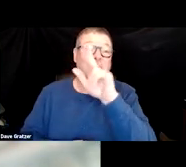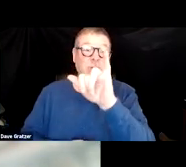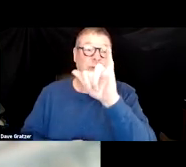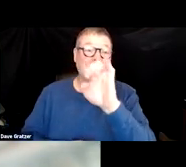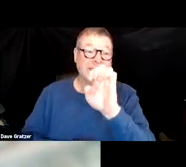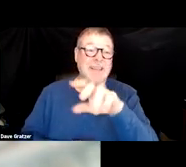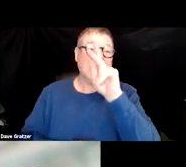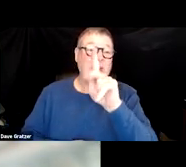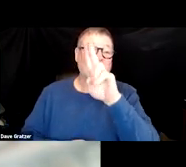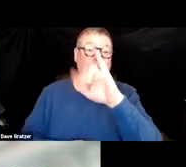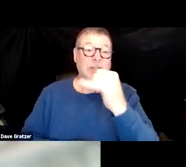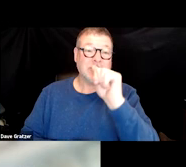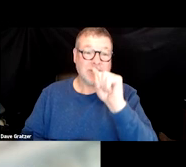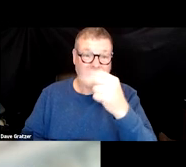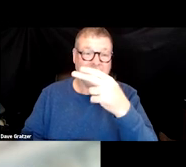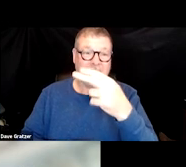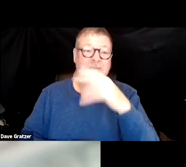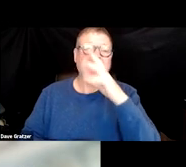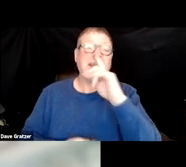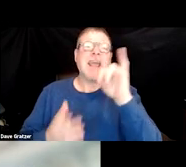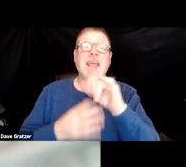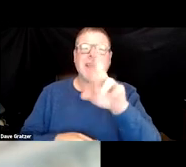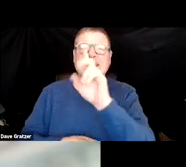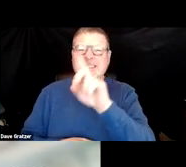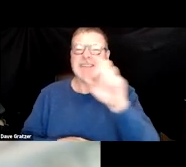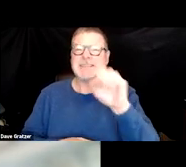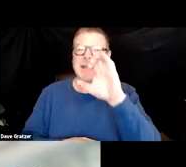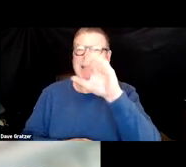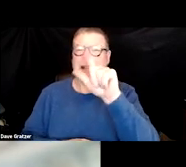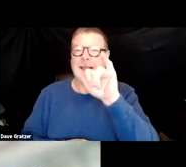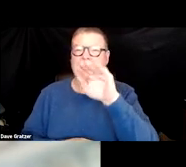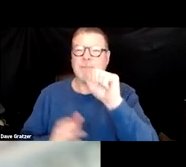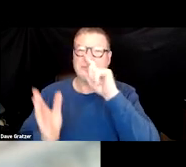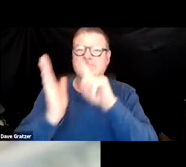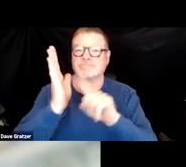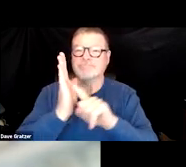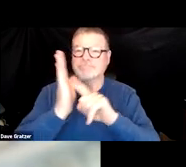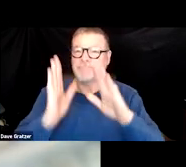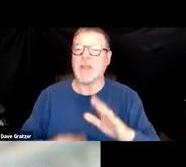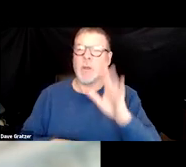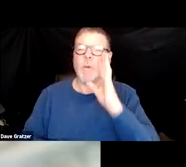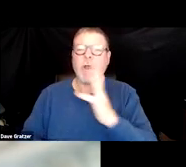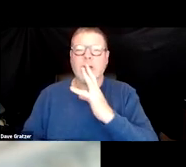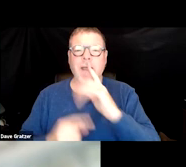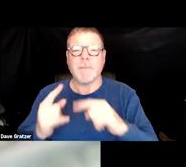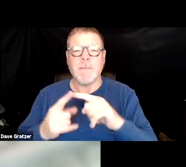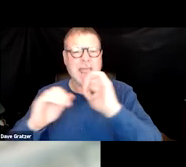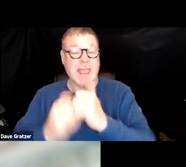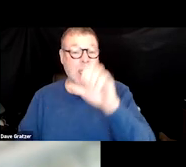who is a Nevada DDS Claims Examiner who will talk a little bit about how Social Security is working through